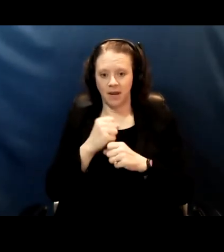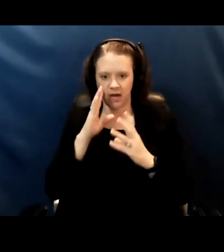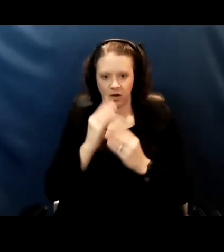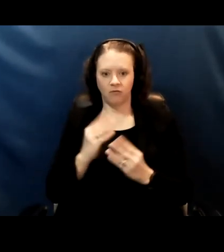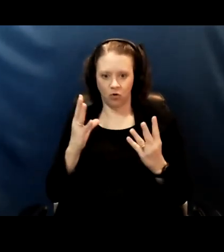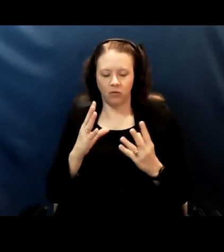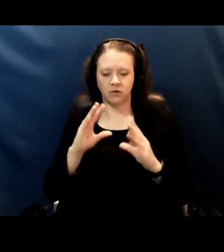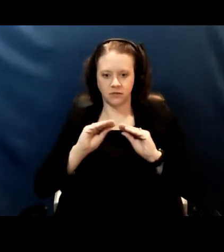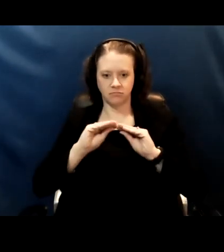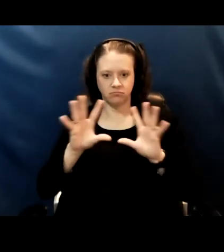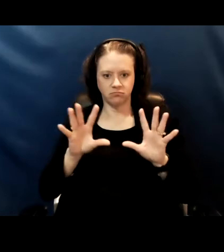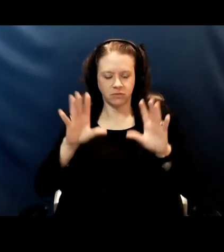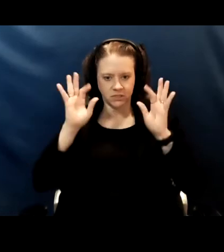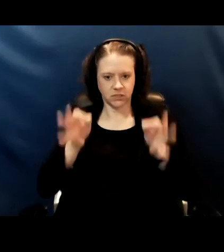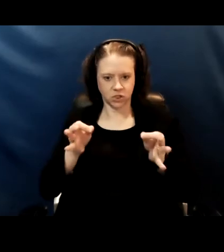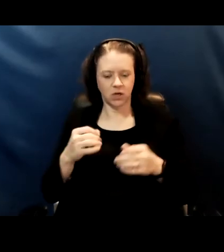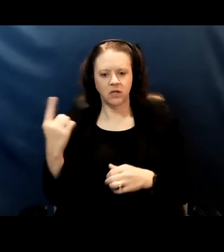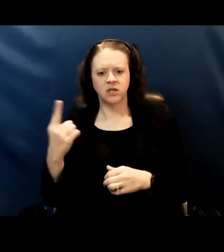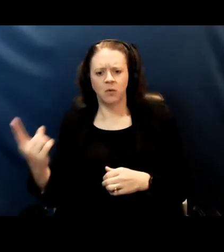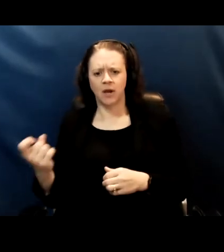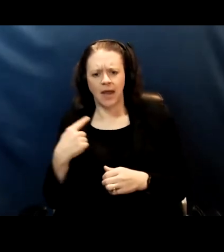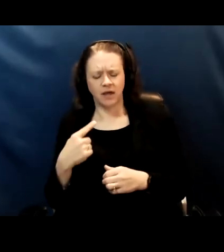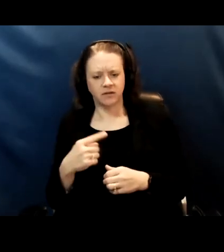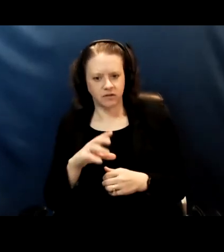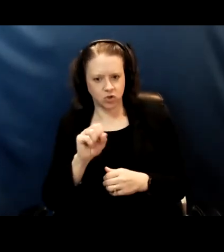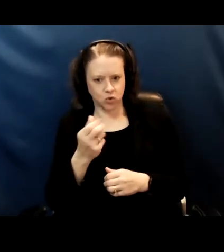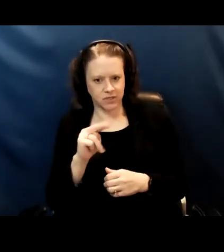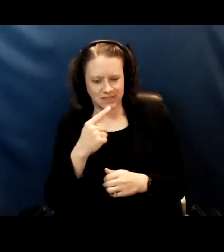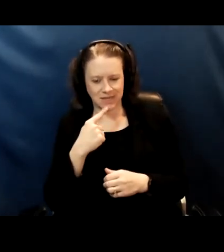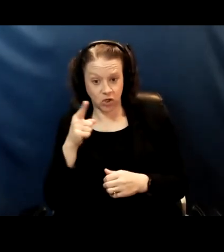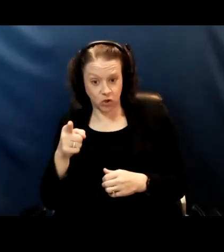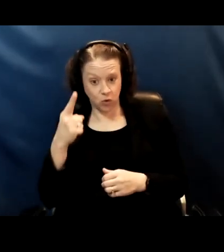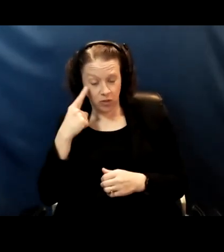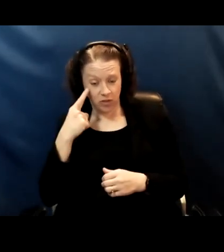[Susan] Thanks, and then somebody wondered do you think cohort's masks and three foot distancing